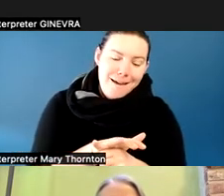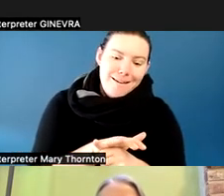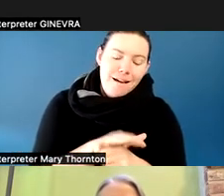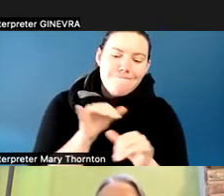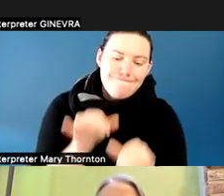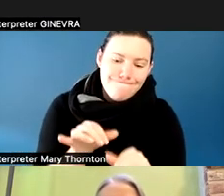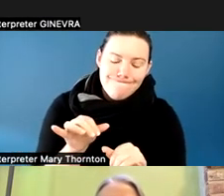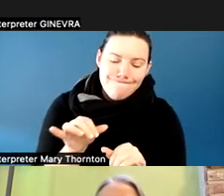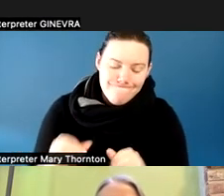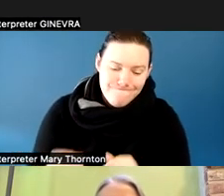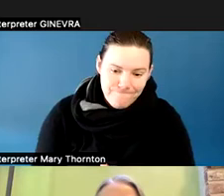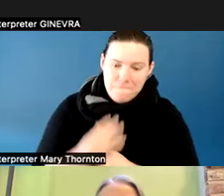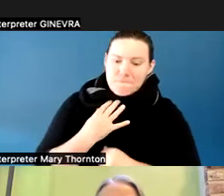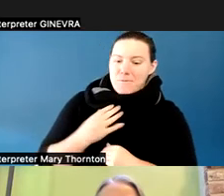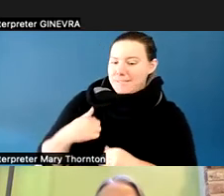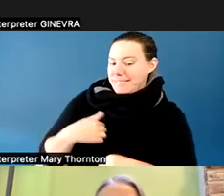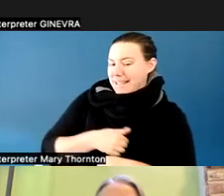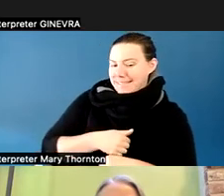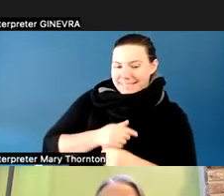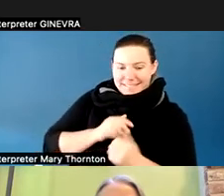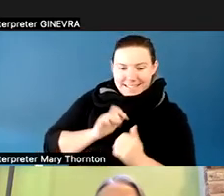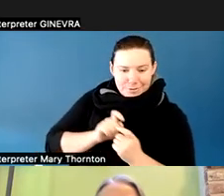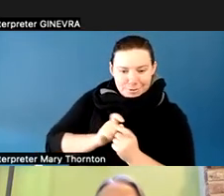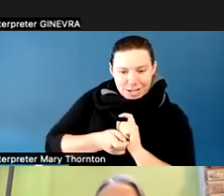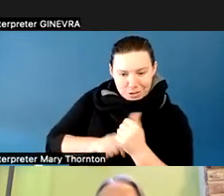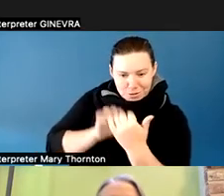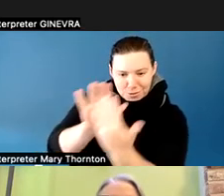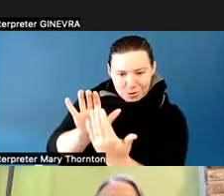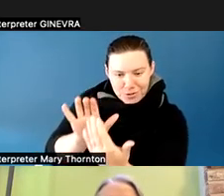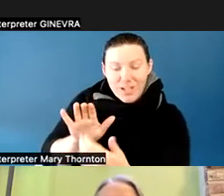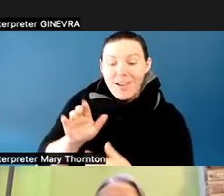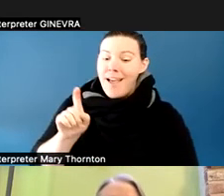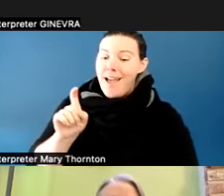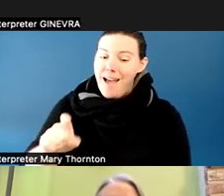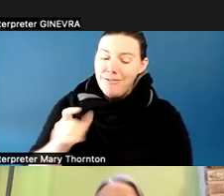and some others that do it for quickly helping us figure out